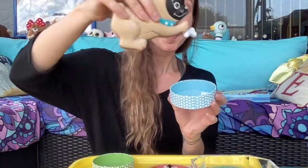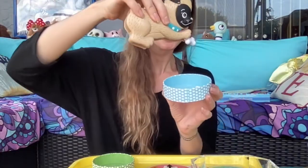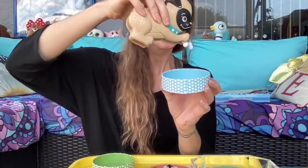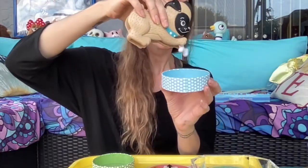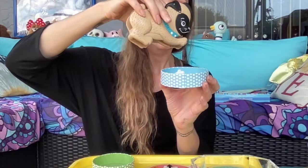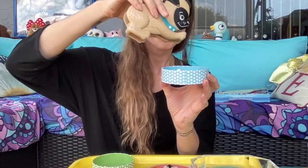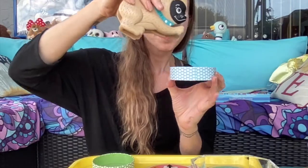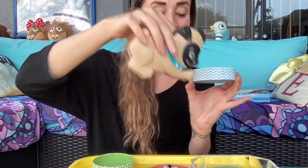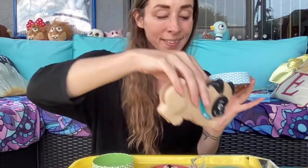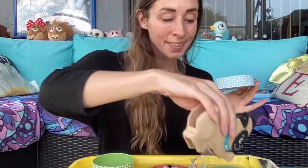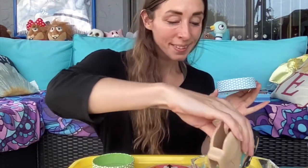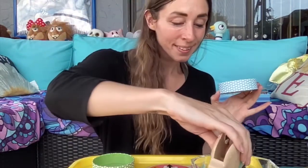four